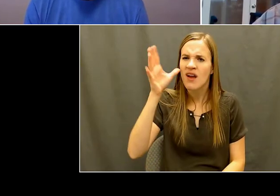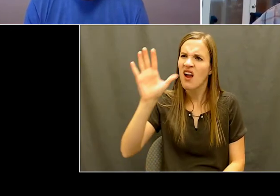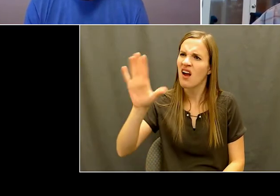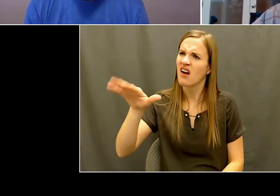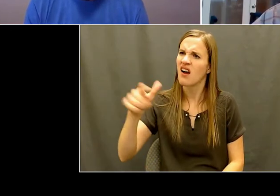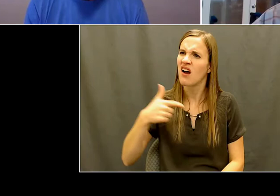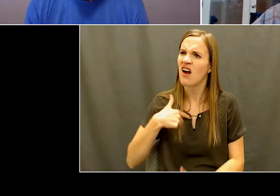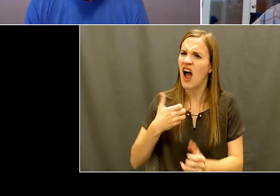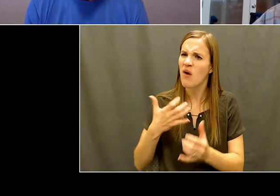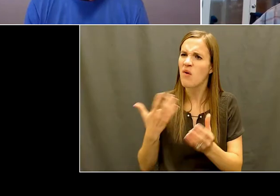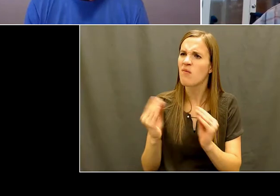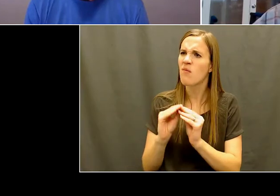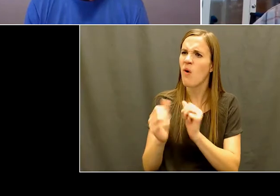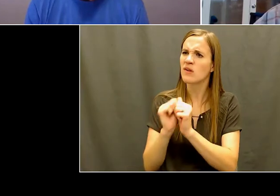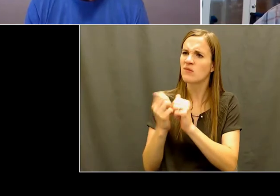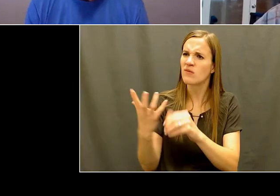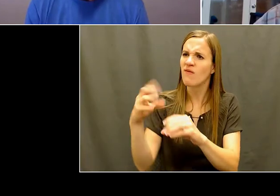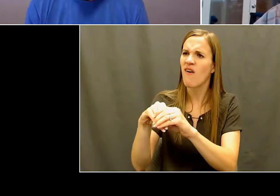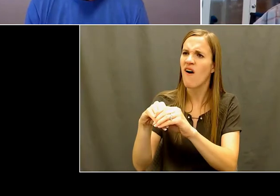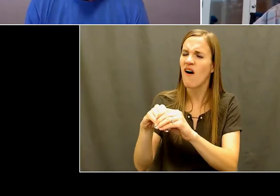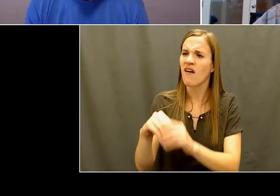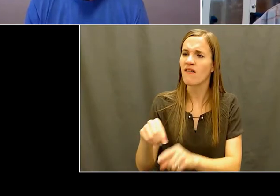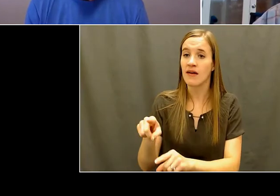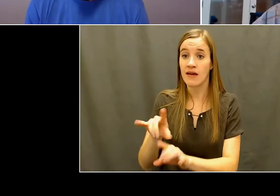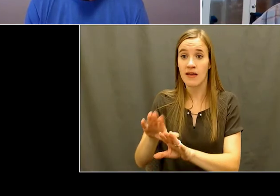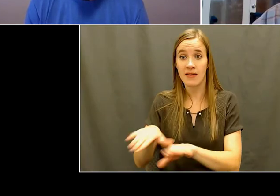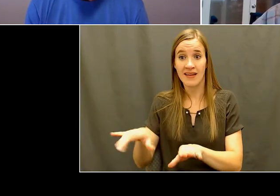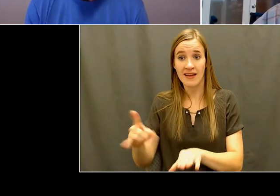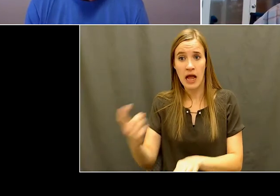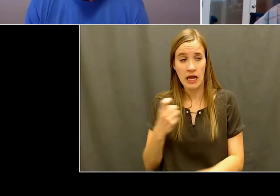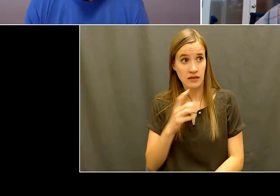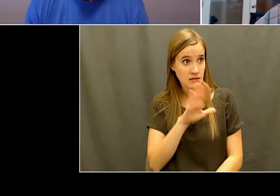team at my high school? And I of course and say, Hell, yes,